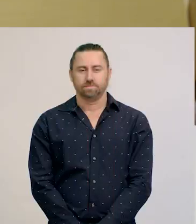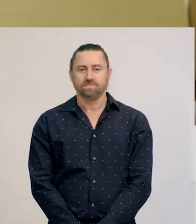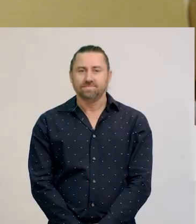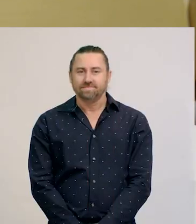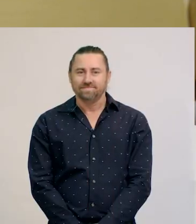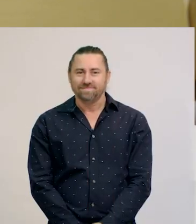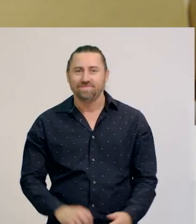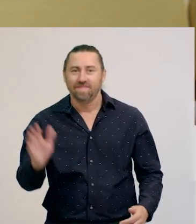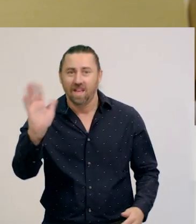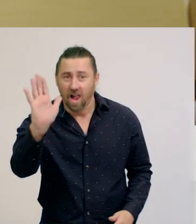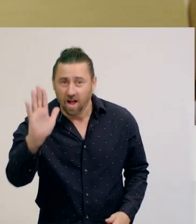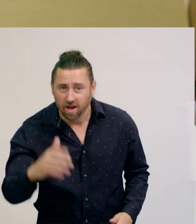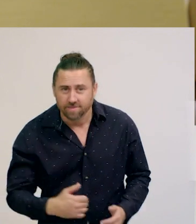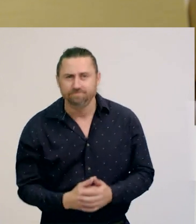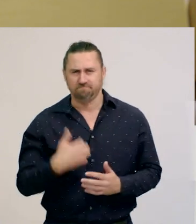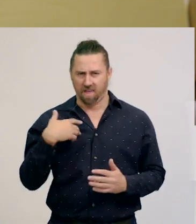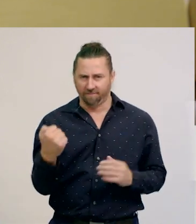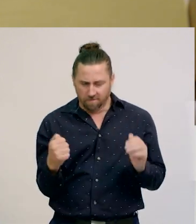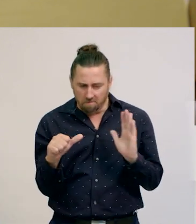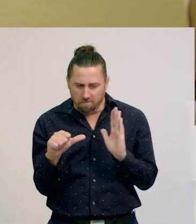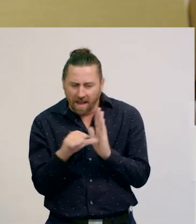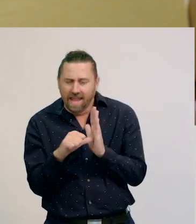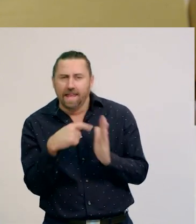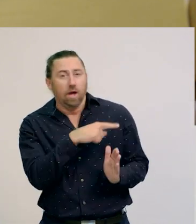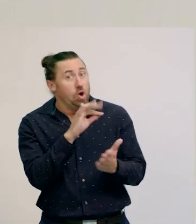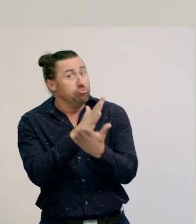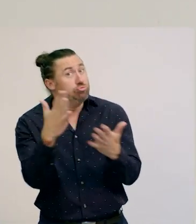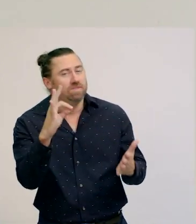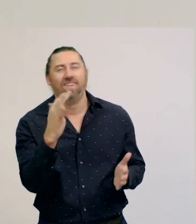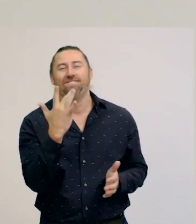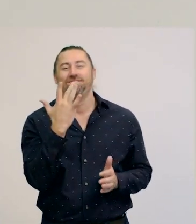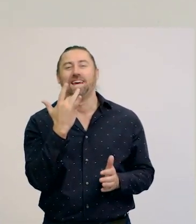Hi there. I've got some toy money. Here is some of the money.